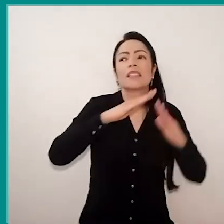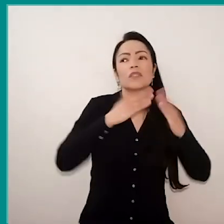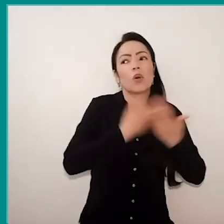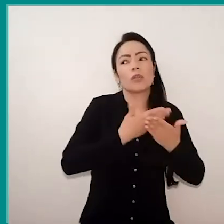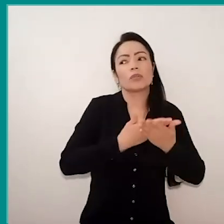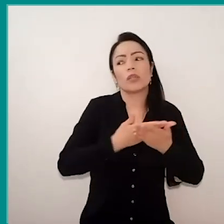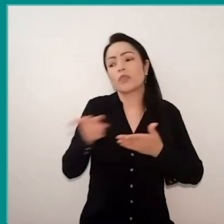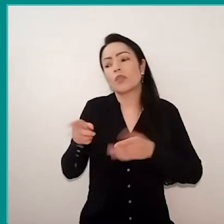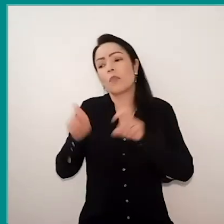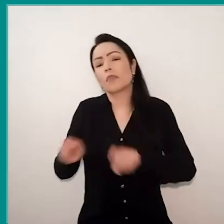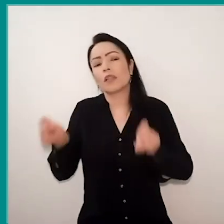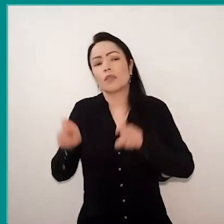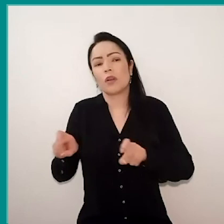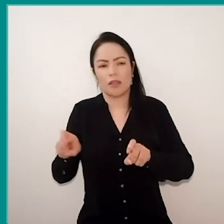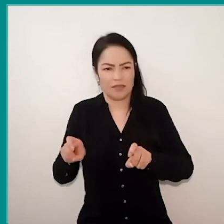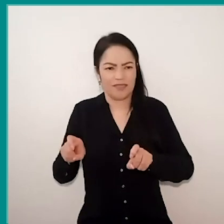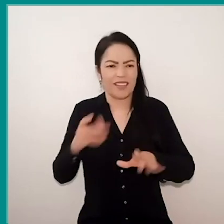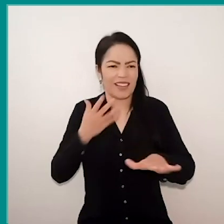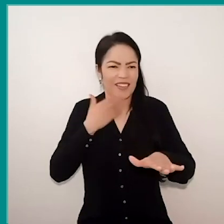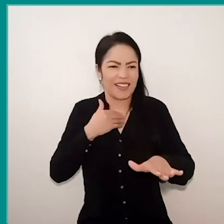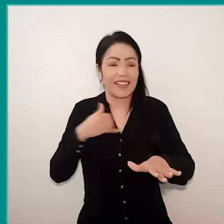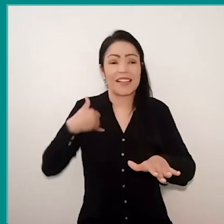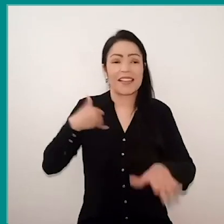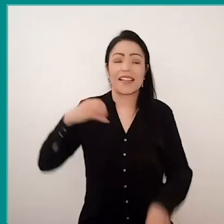From your 9-year-old child. I thought this was very good.